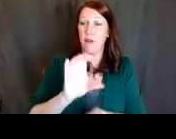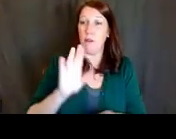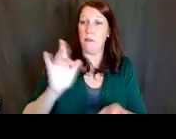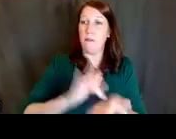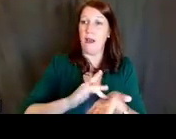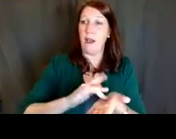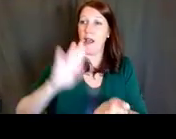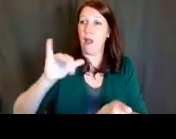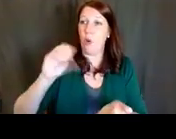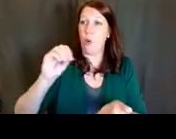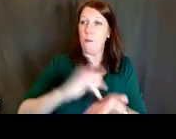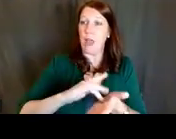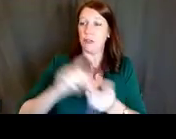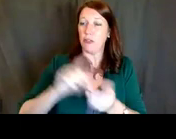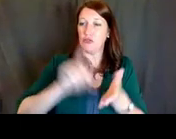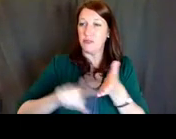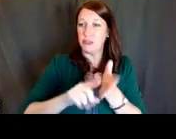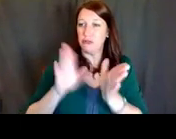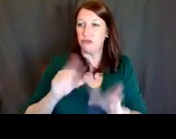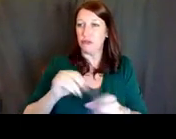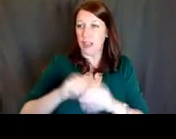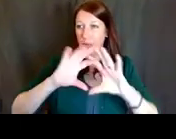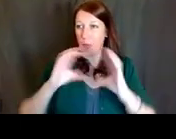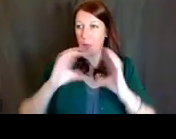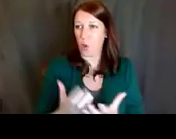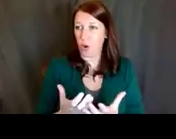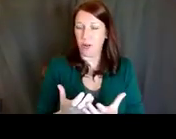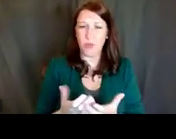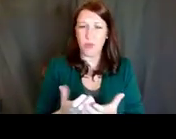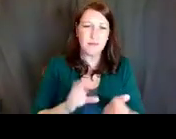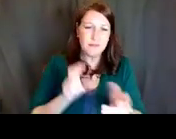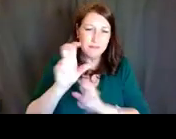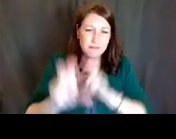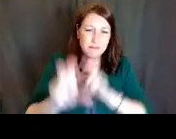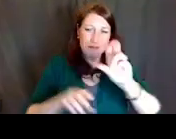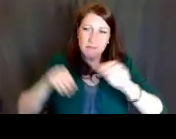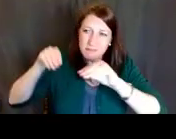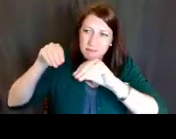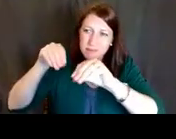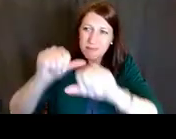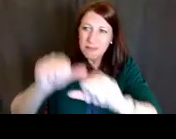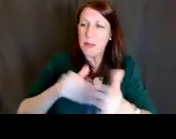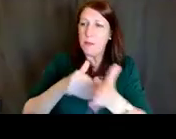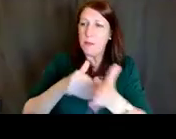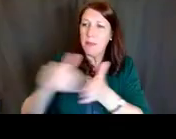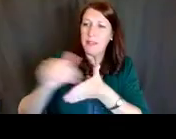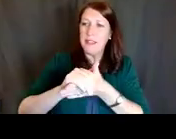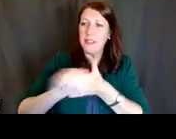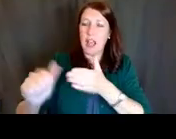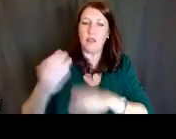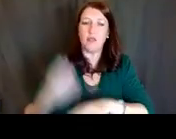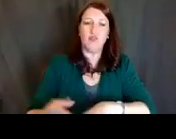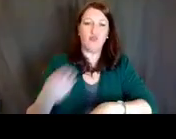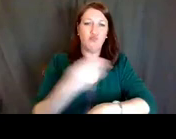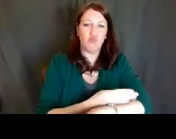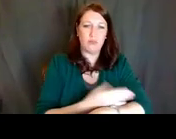investing billions of dollars each and every year in pursuit of our mission, which is to enhance health, lengthen life,